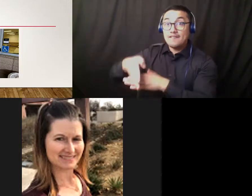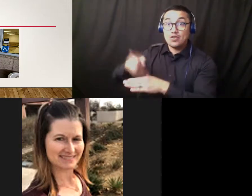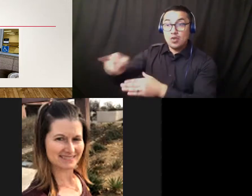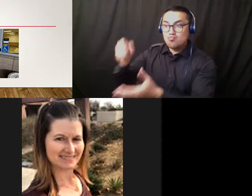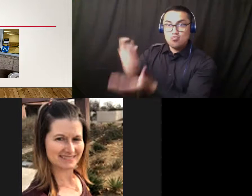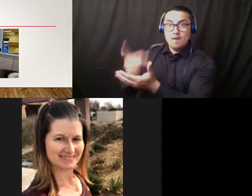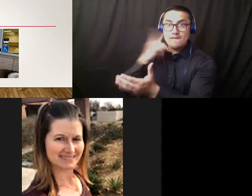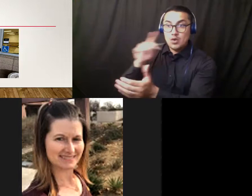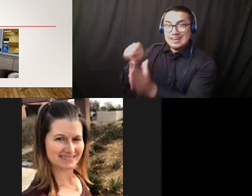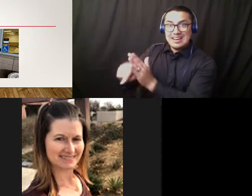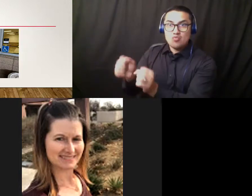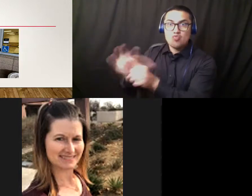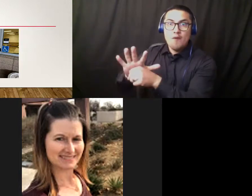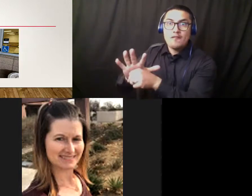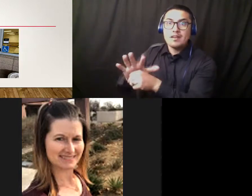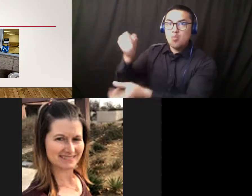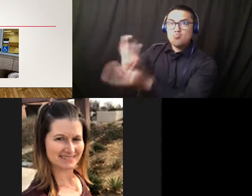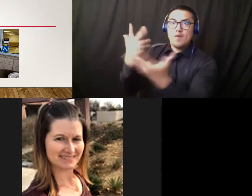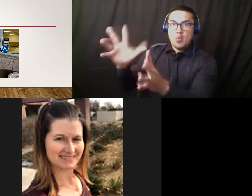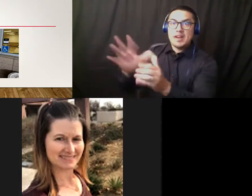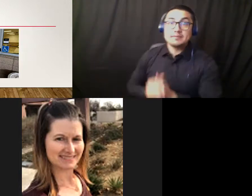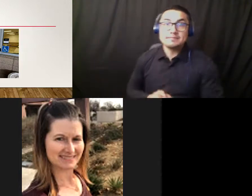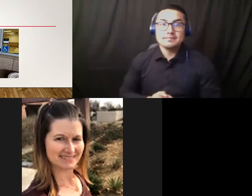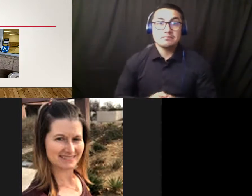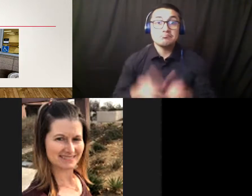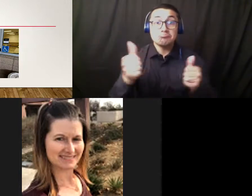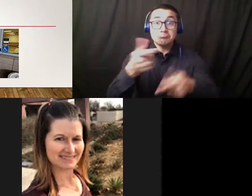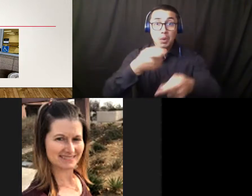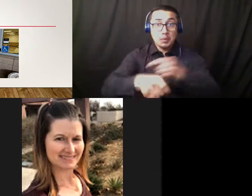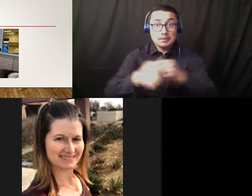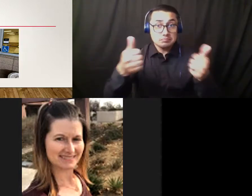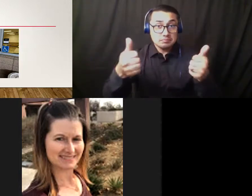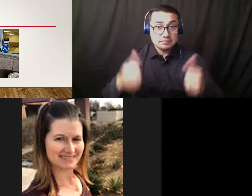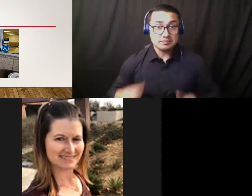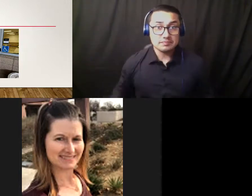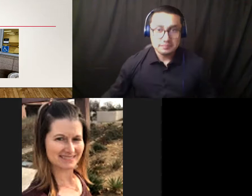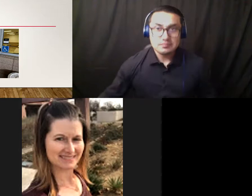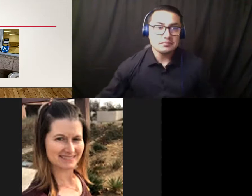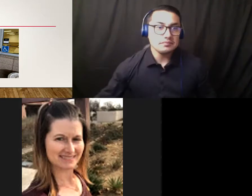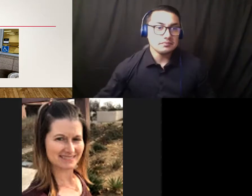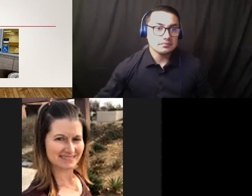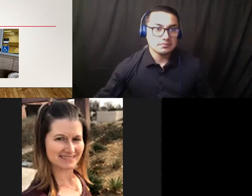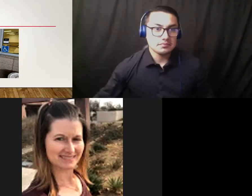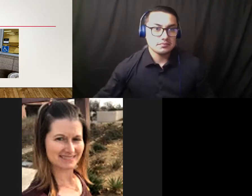COVID virus. And just a follow-up question to that. You said it was being sprayed on.